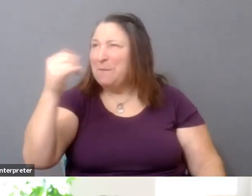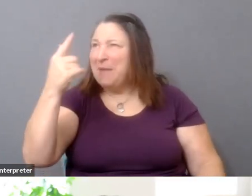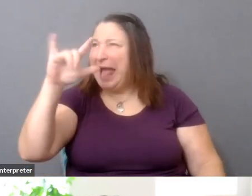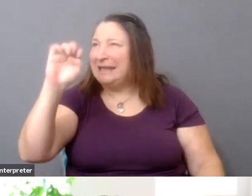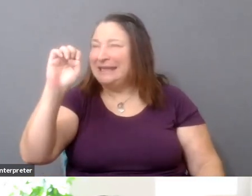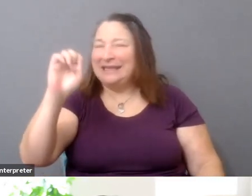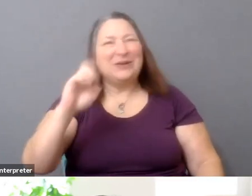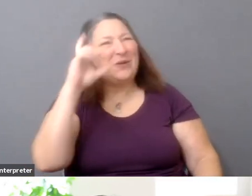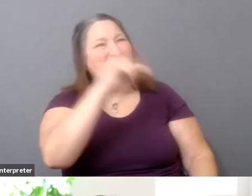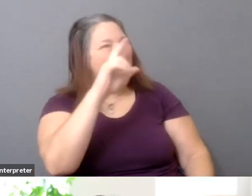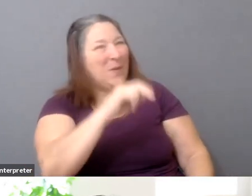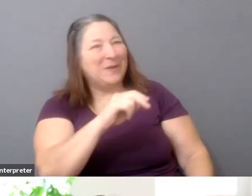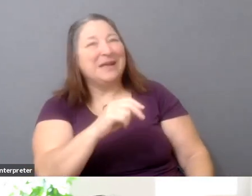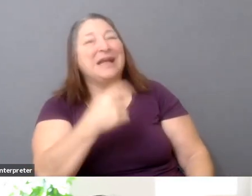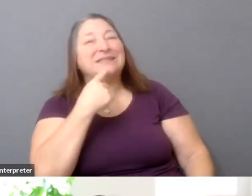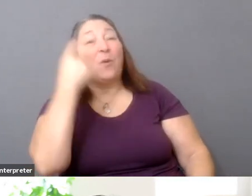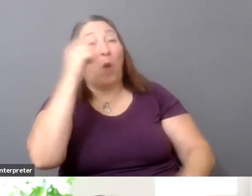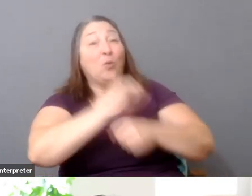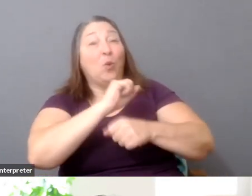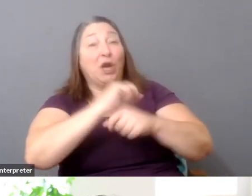say that one of the working groups Karin mentioned--